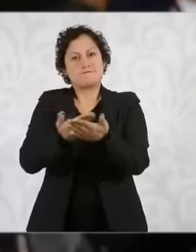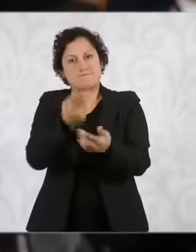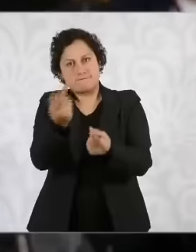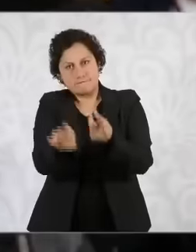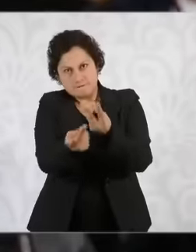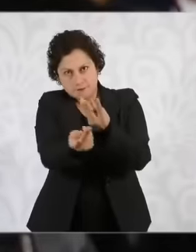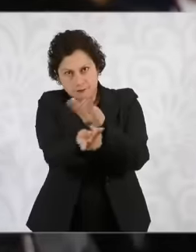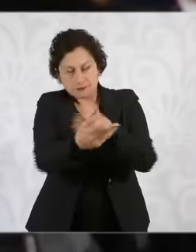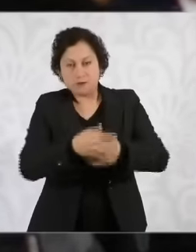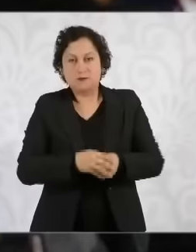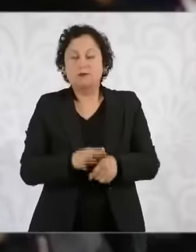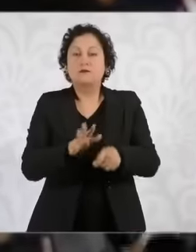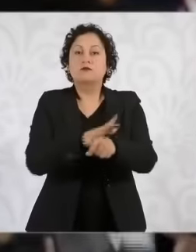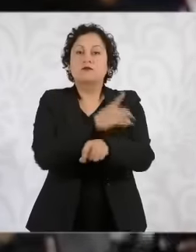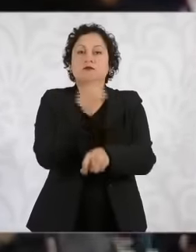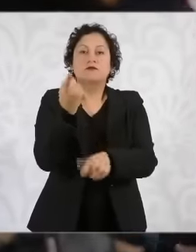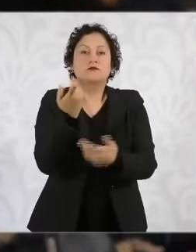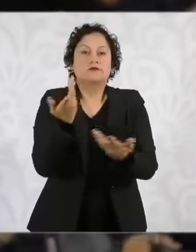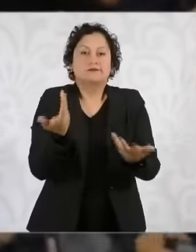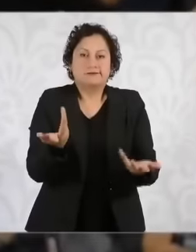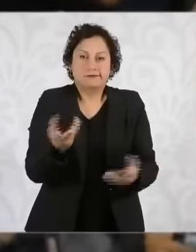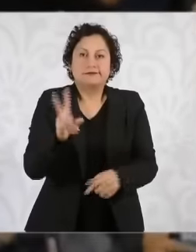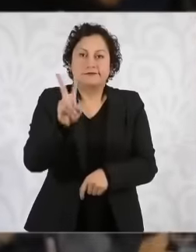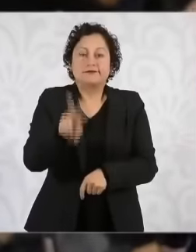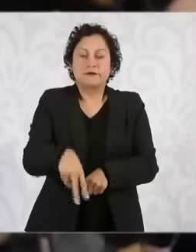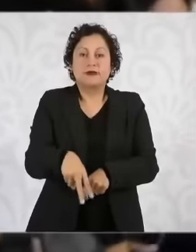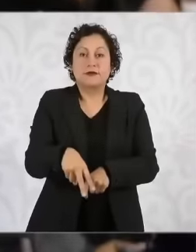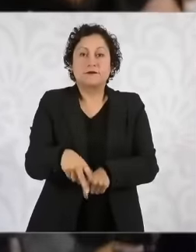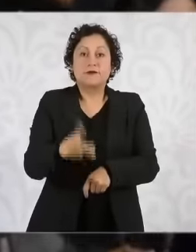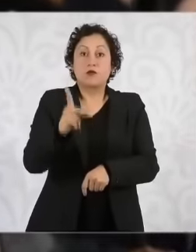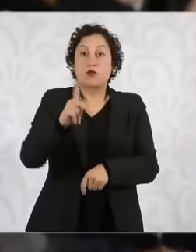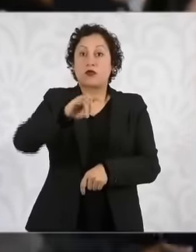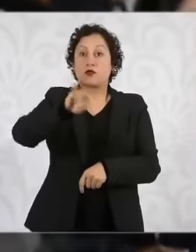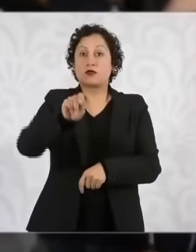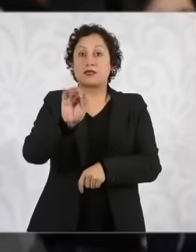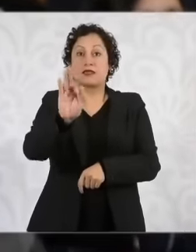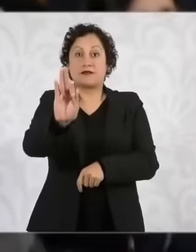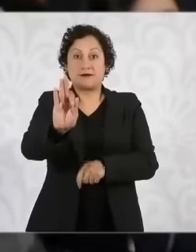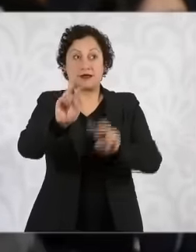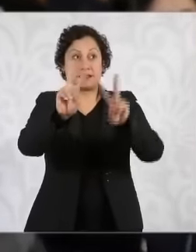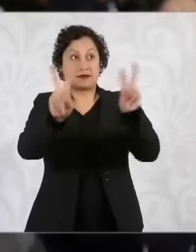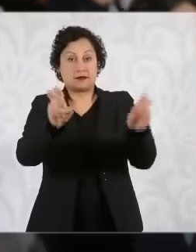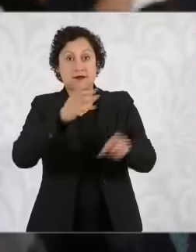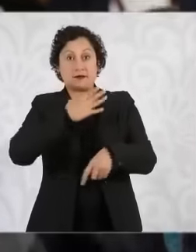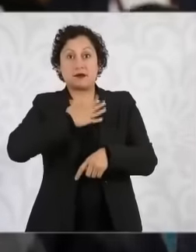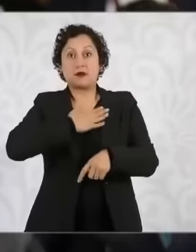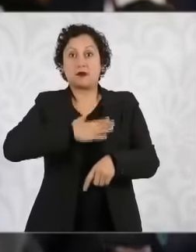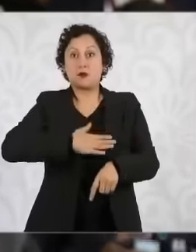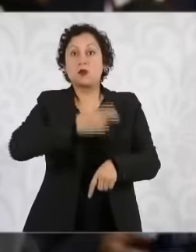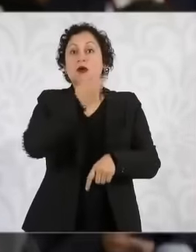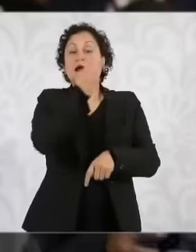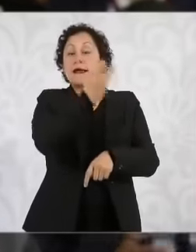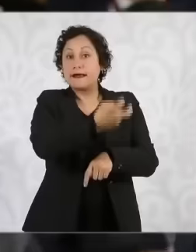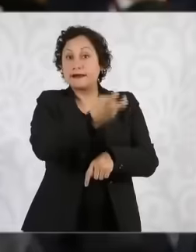why, well, every time more data comes out from the judicial branch, public journalists,